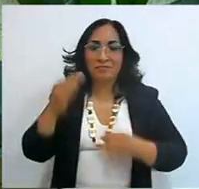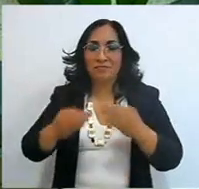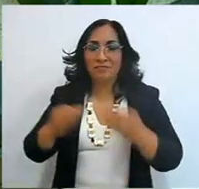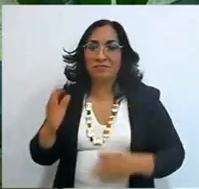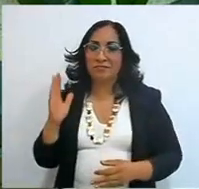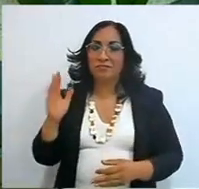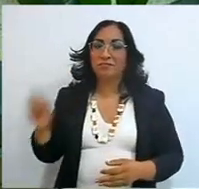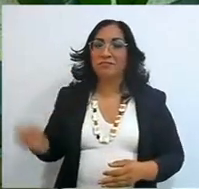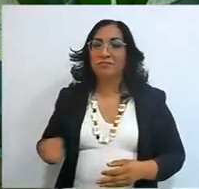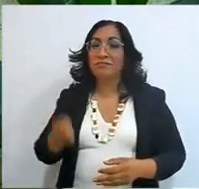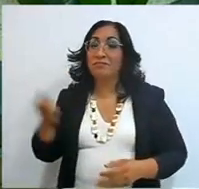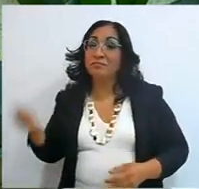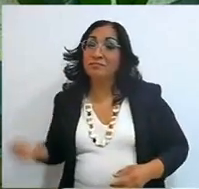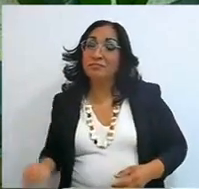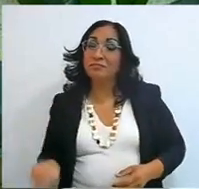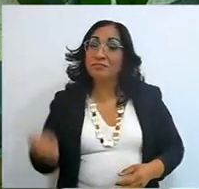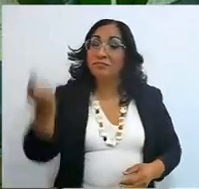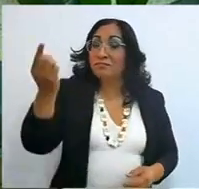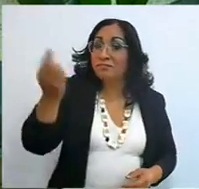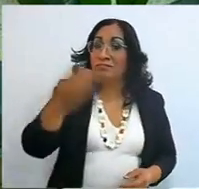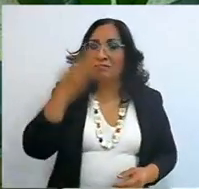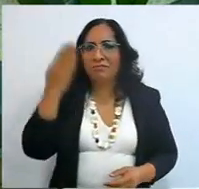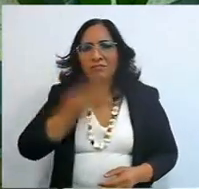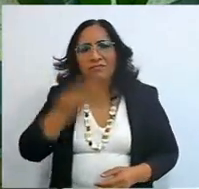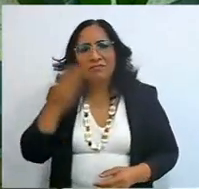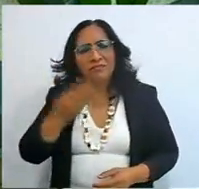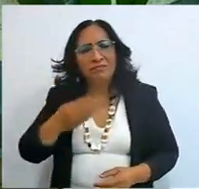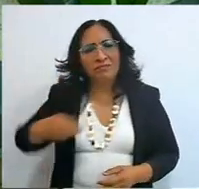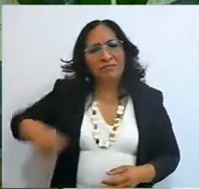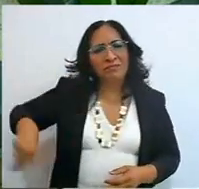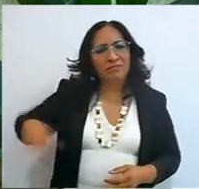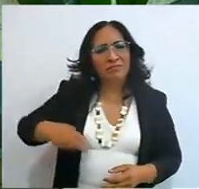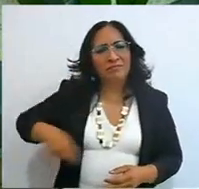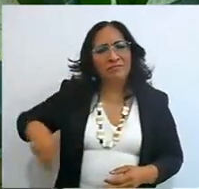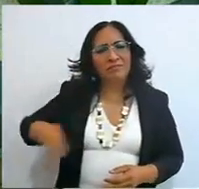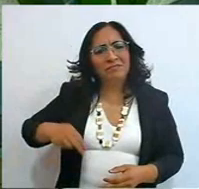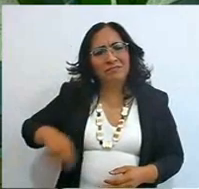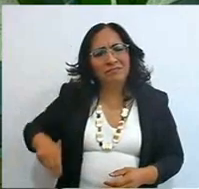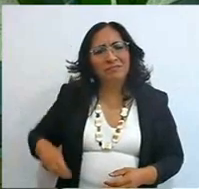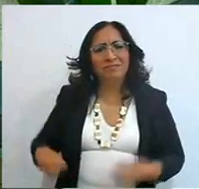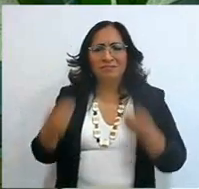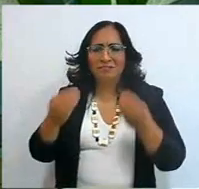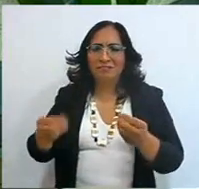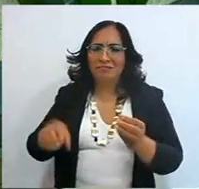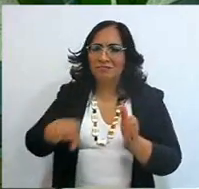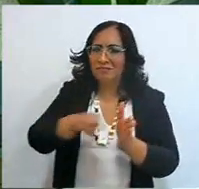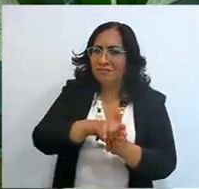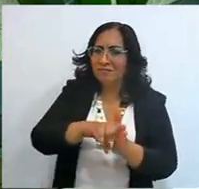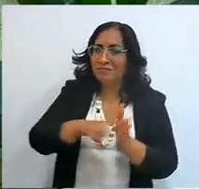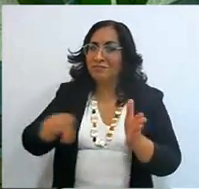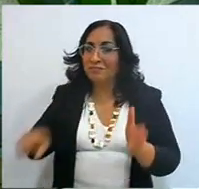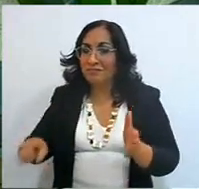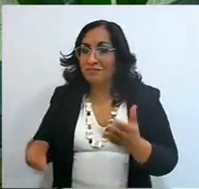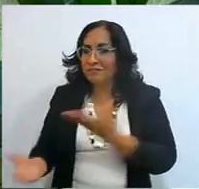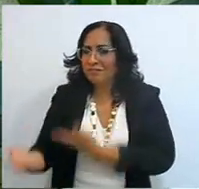So there in the Bible we will find various examples, which they shared with us,